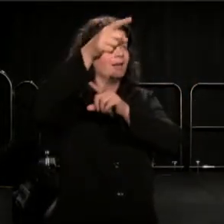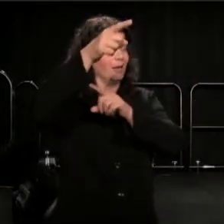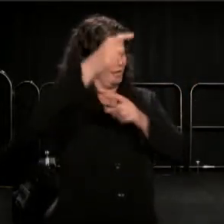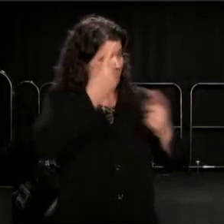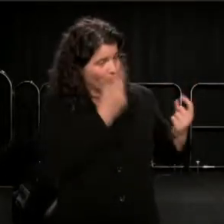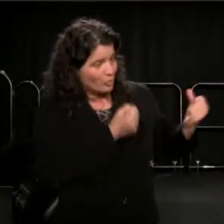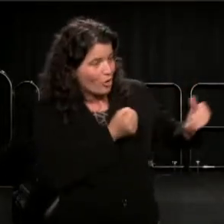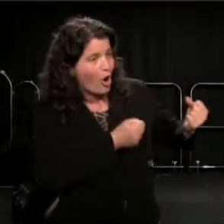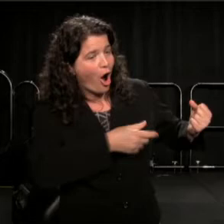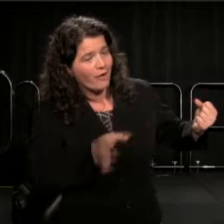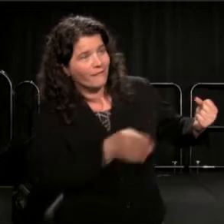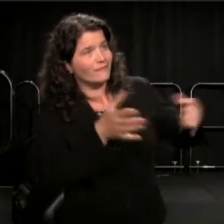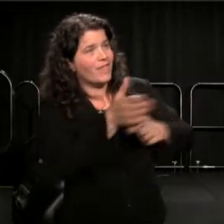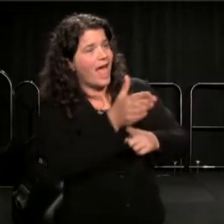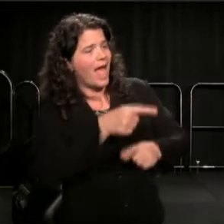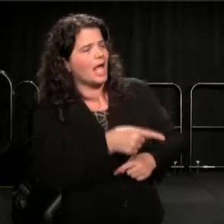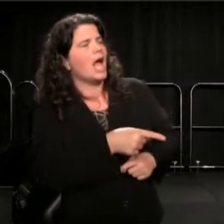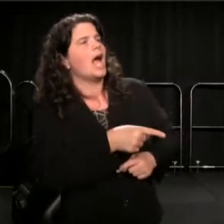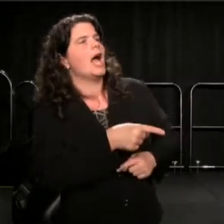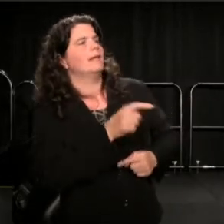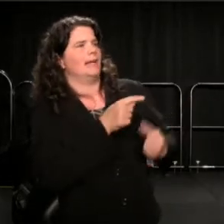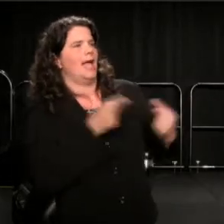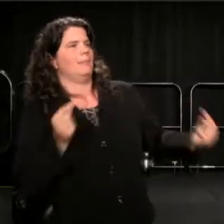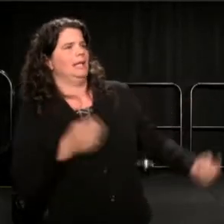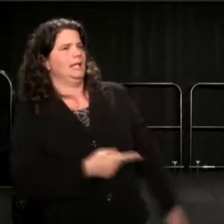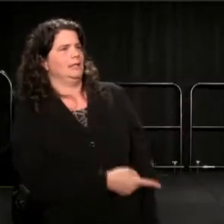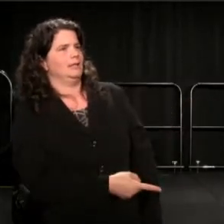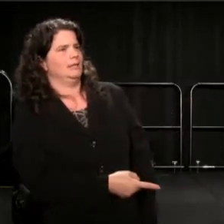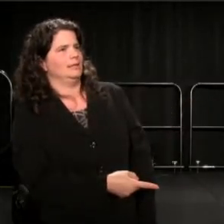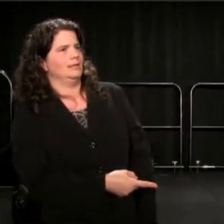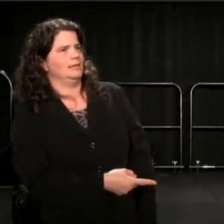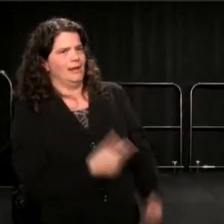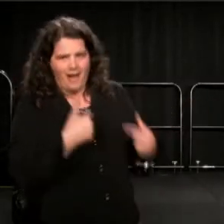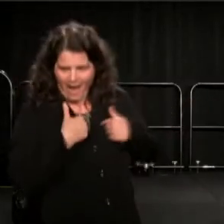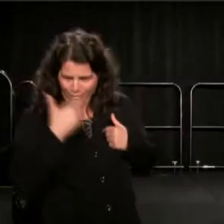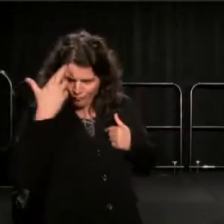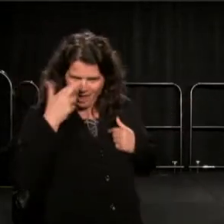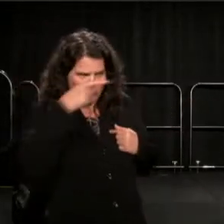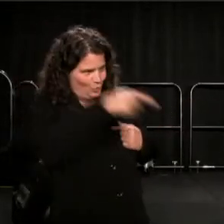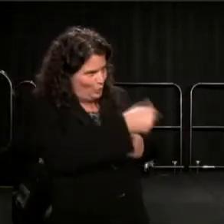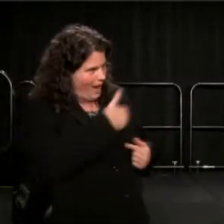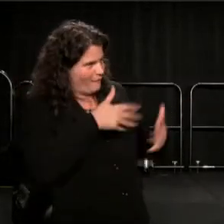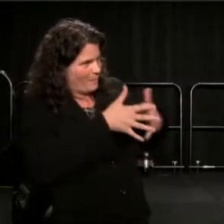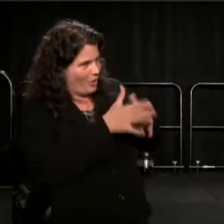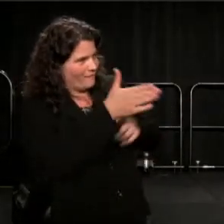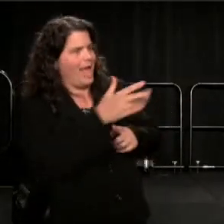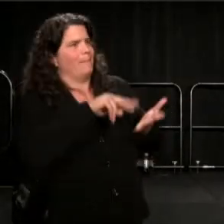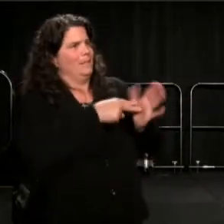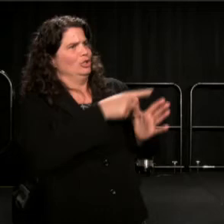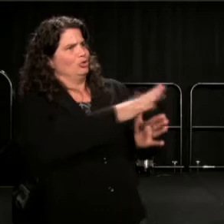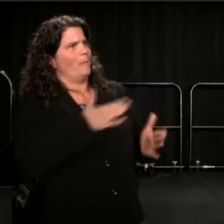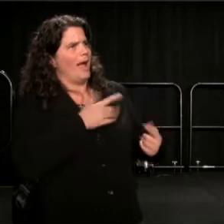and you realize that's your enemy. You his countryman! You his brother! In principle, it's your flag too.